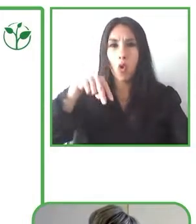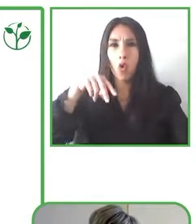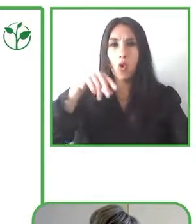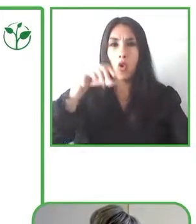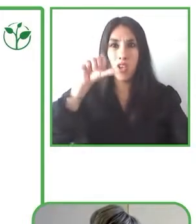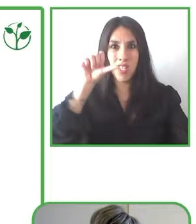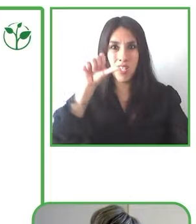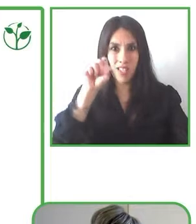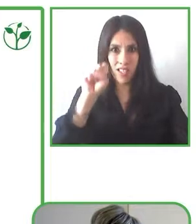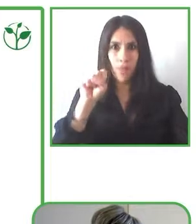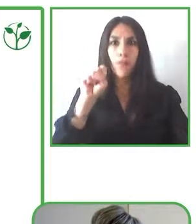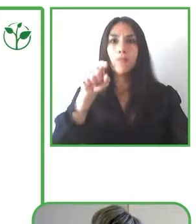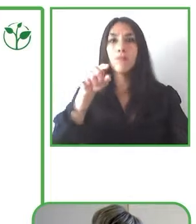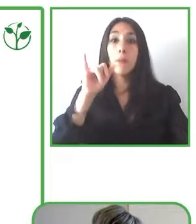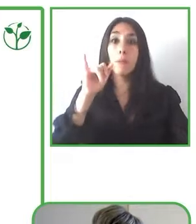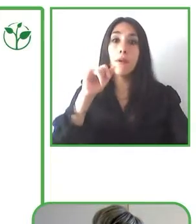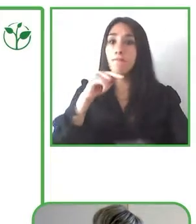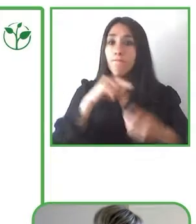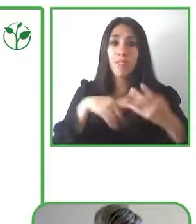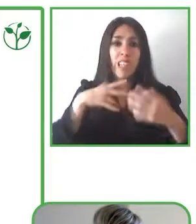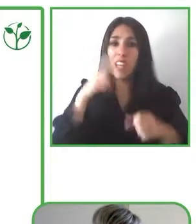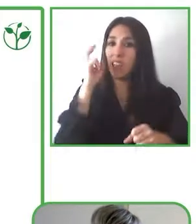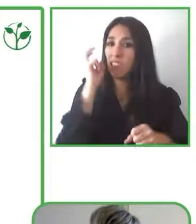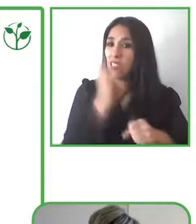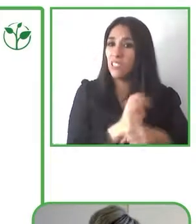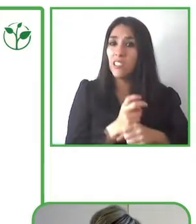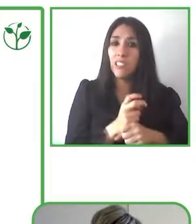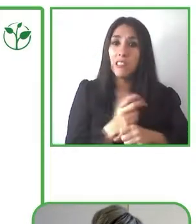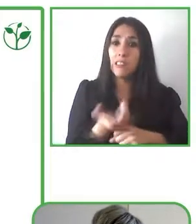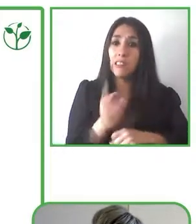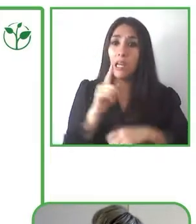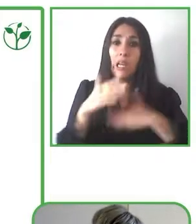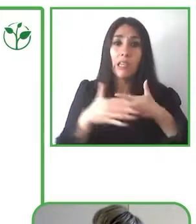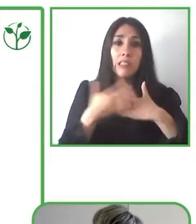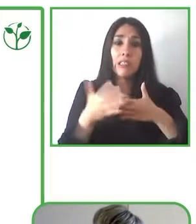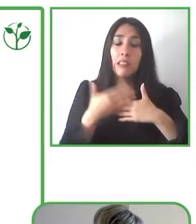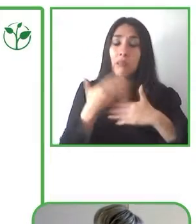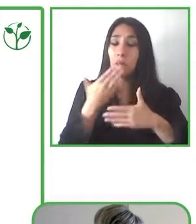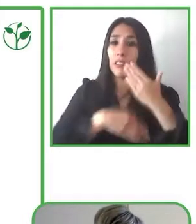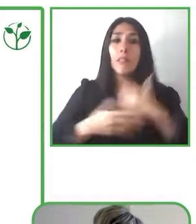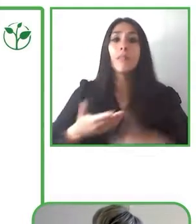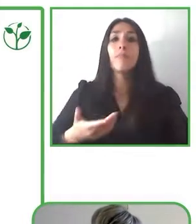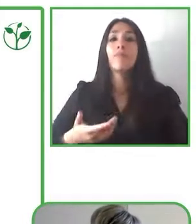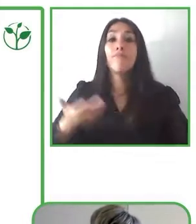And so, as a consequence people with disabilities were